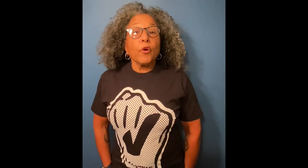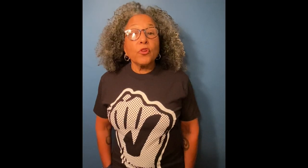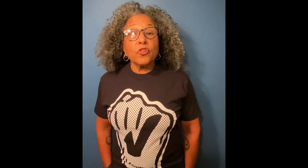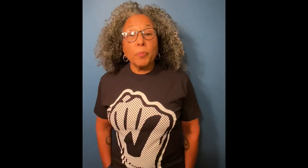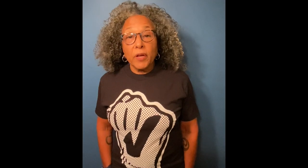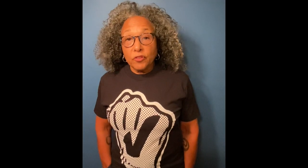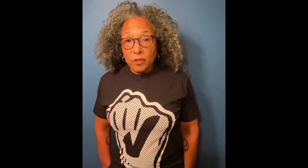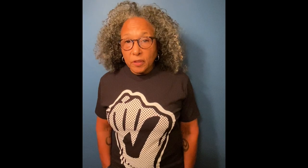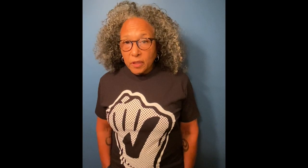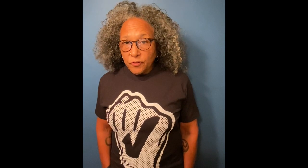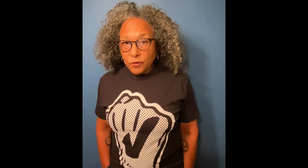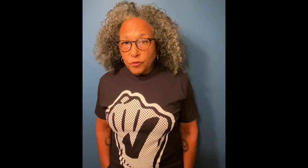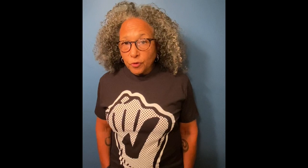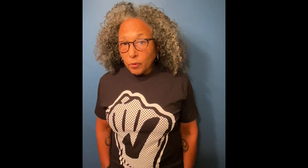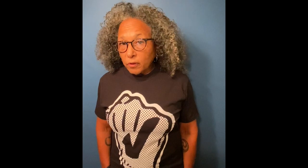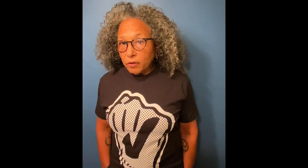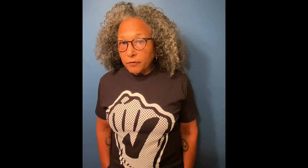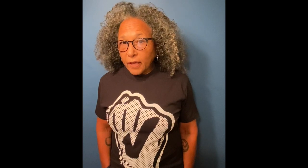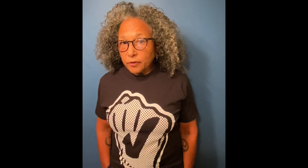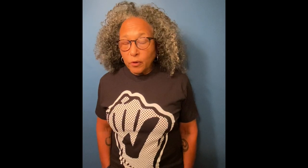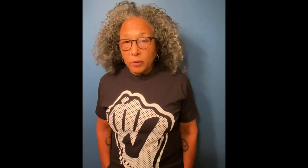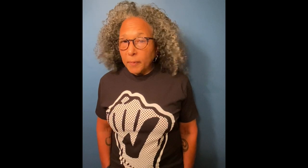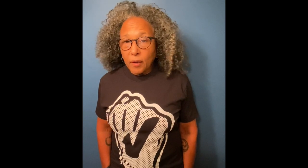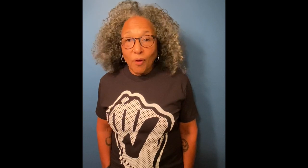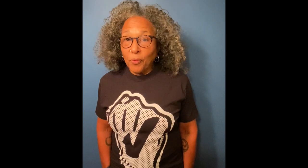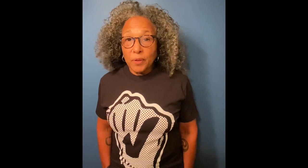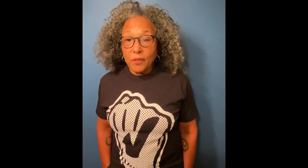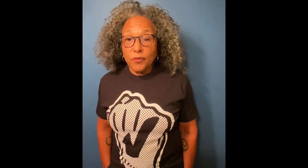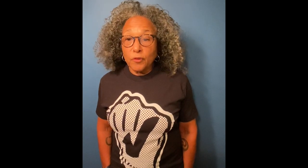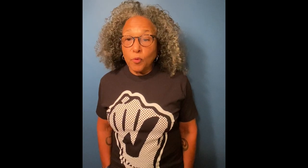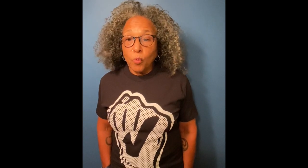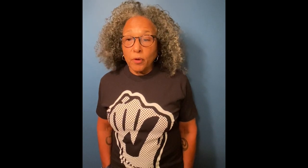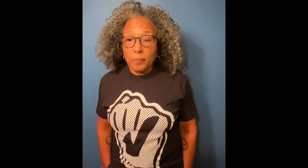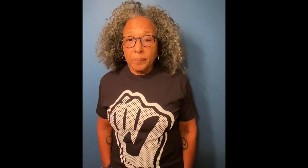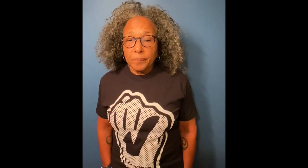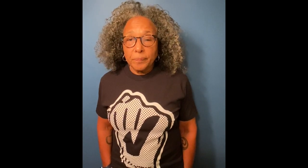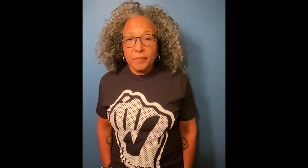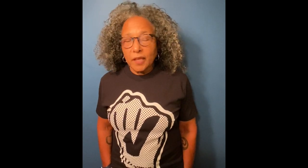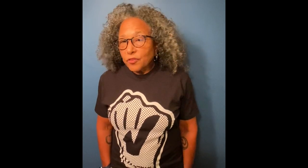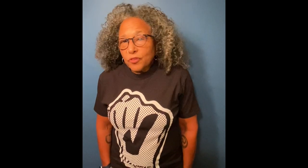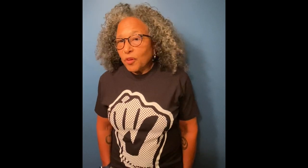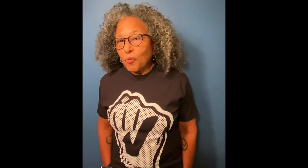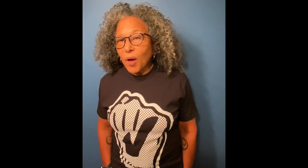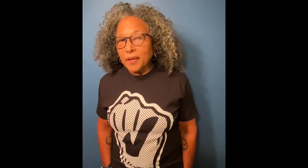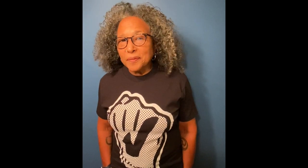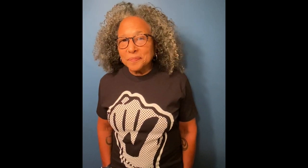Voter suppression is a historical fact going back all the way to the civil war. Ask yourself why?